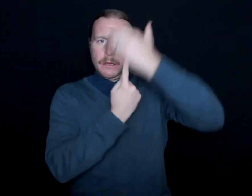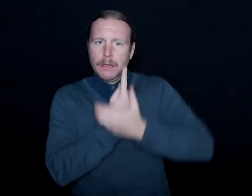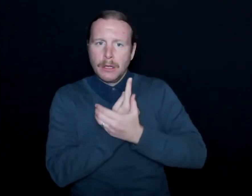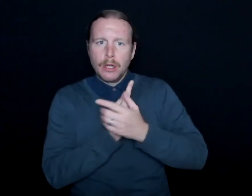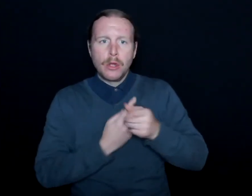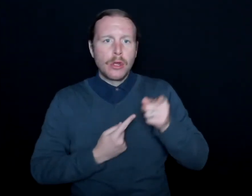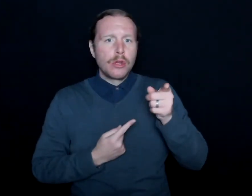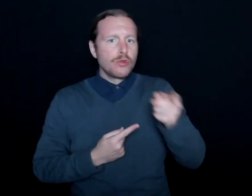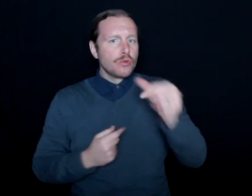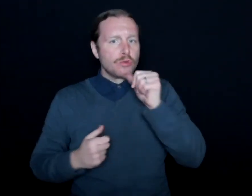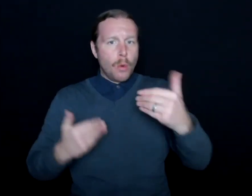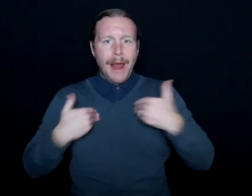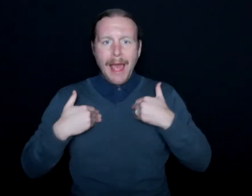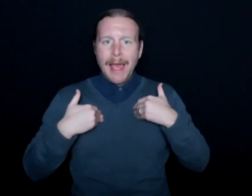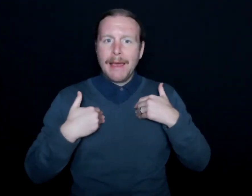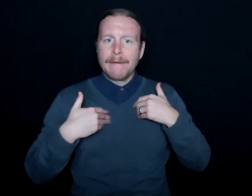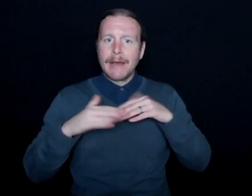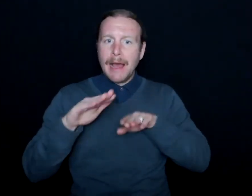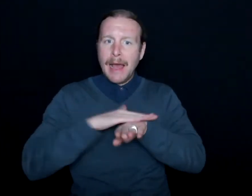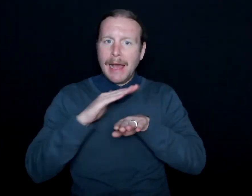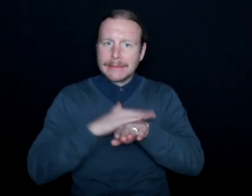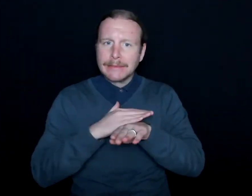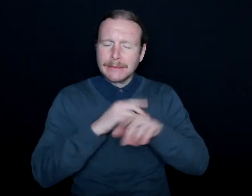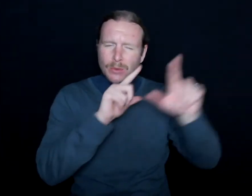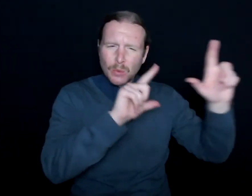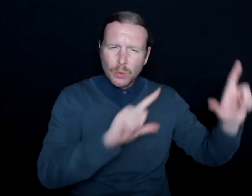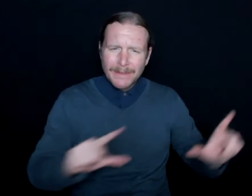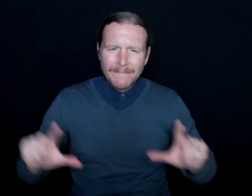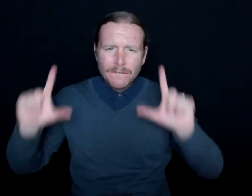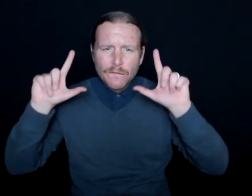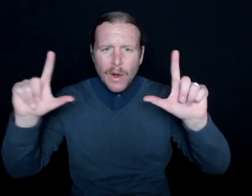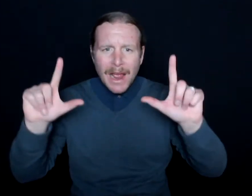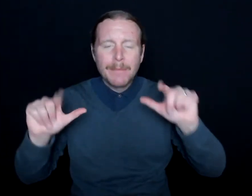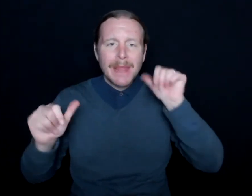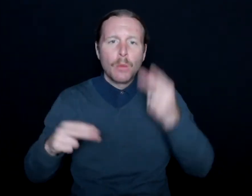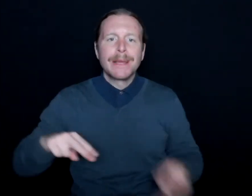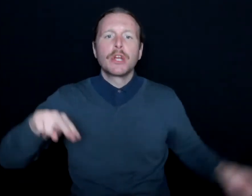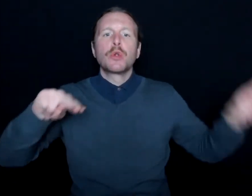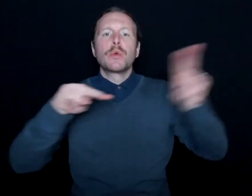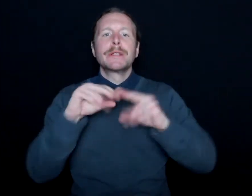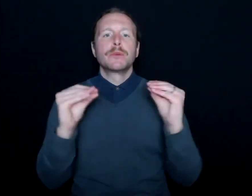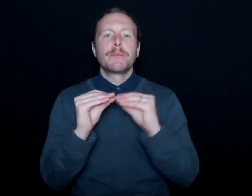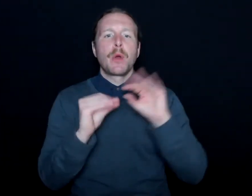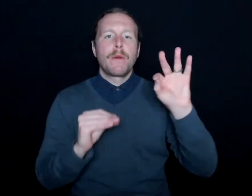Just reframe that for a second, and that will increase more fan engagement.